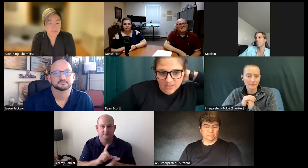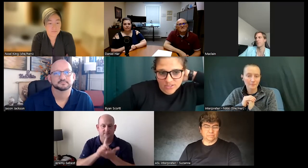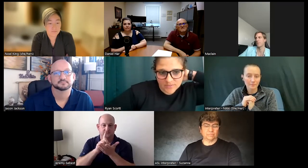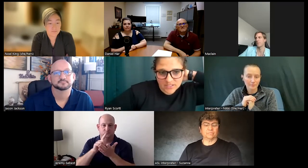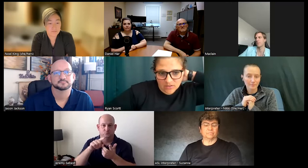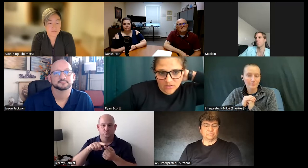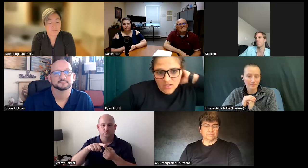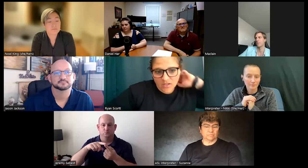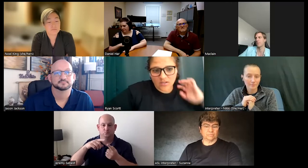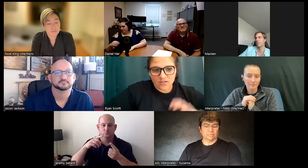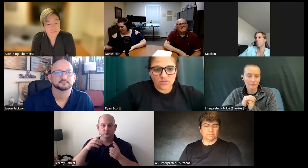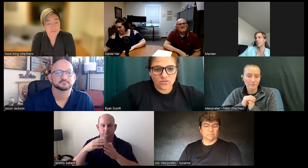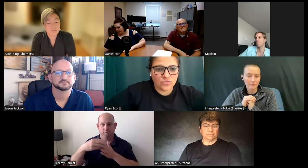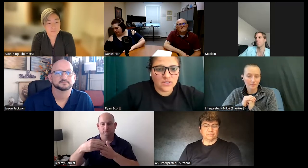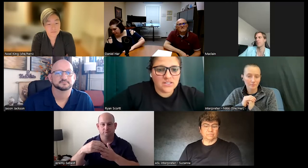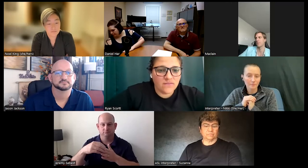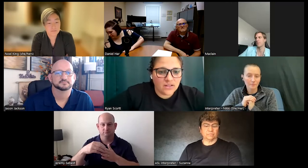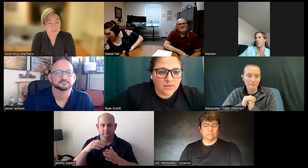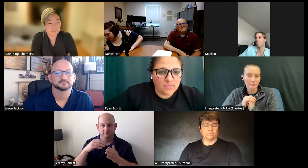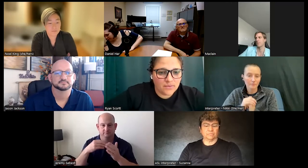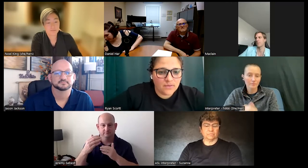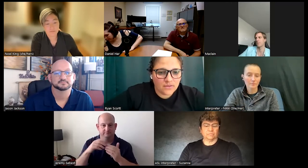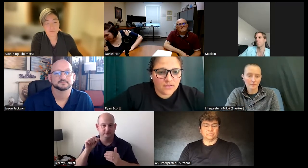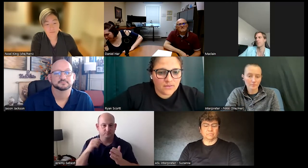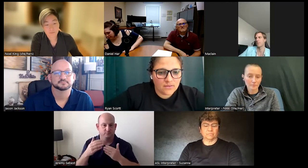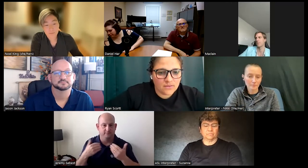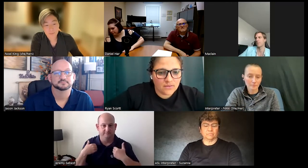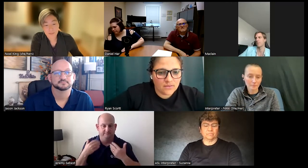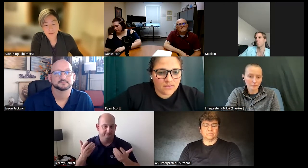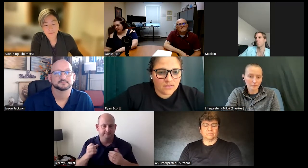leadership skill to really develop